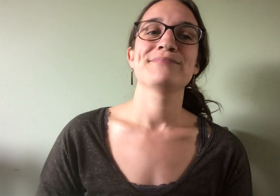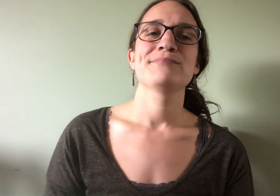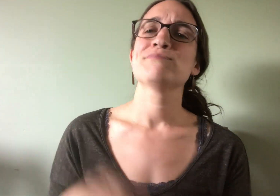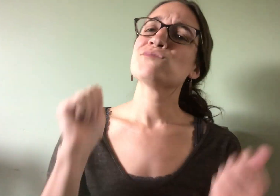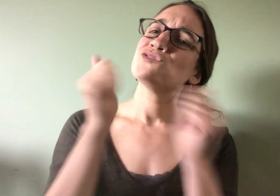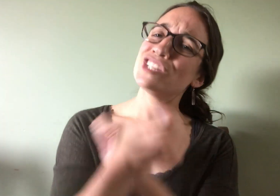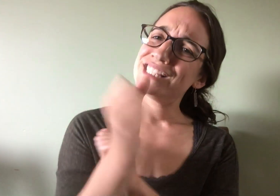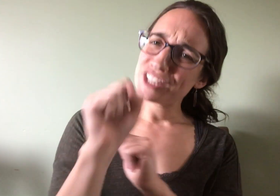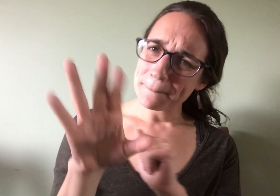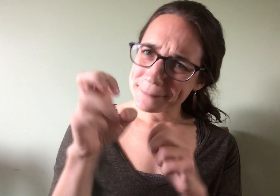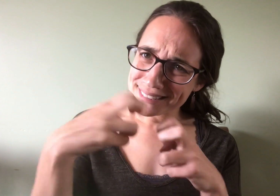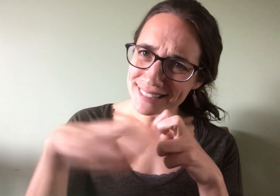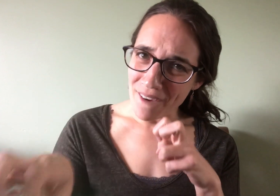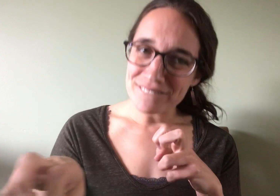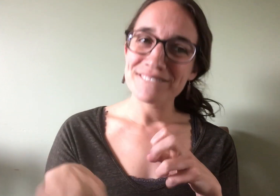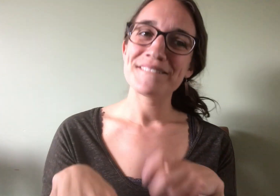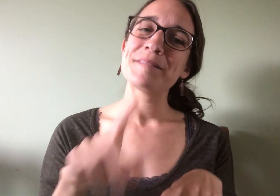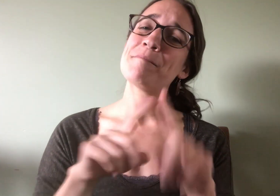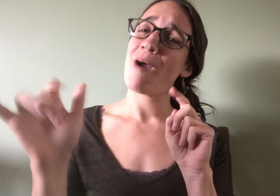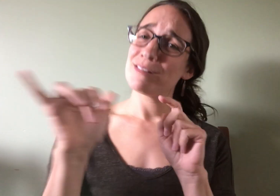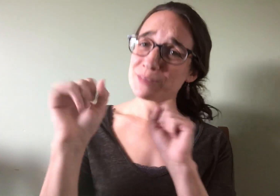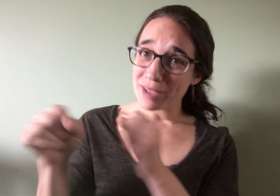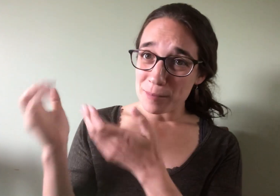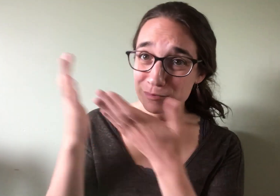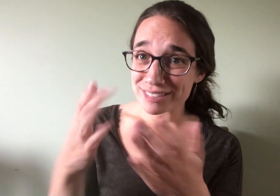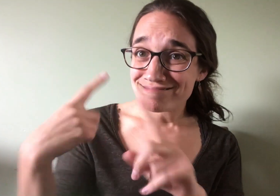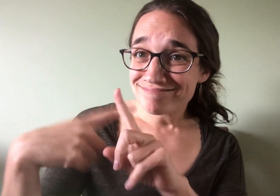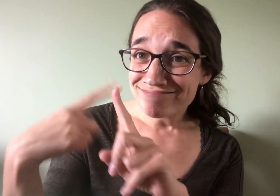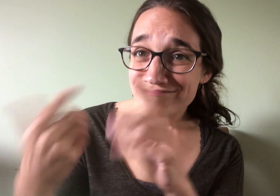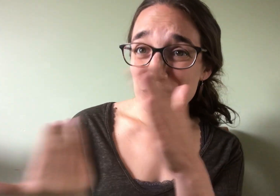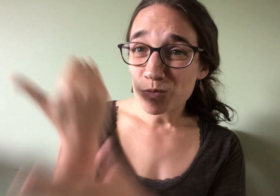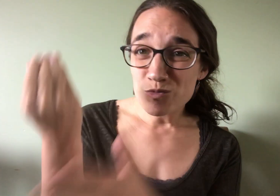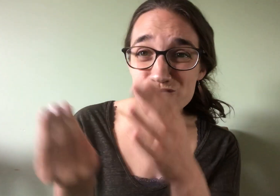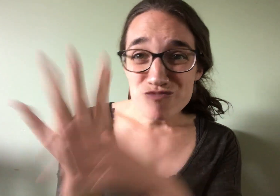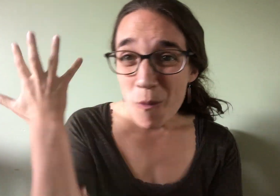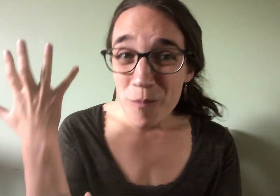Change can be tough, but it can also bring positive new growth.